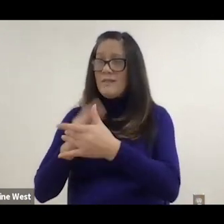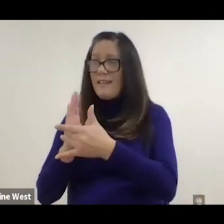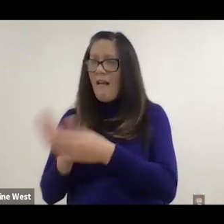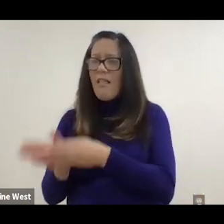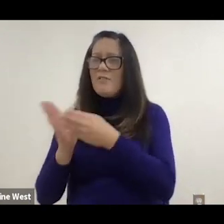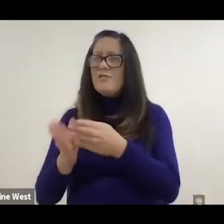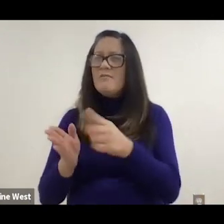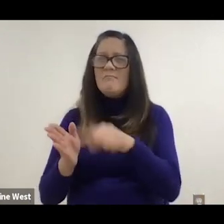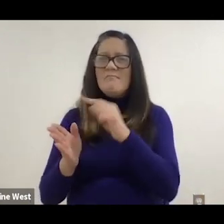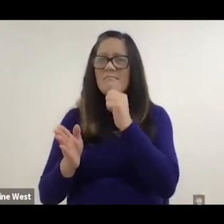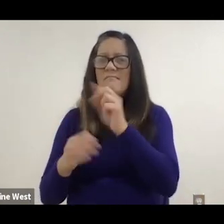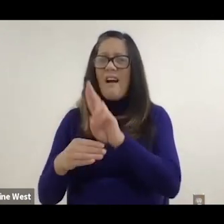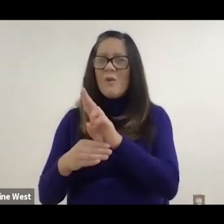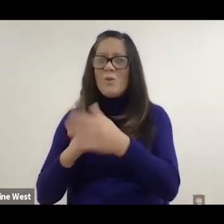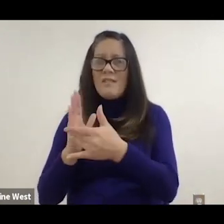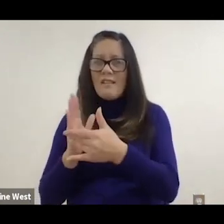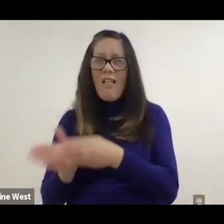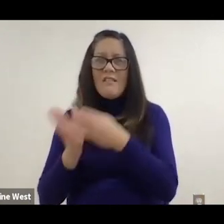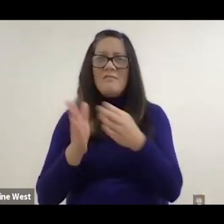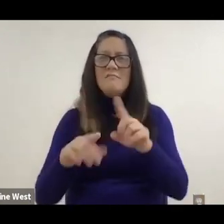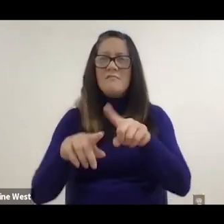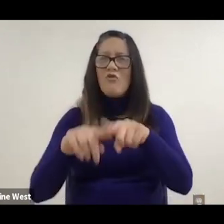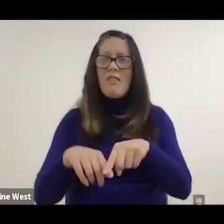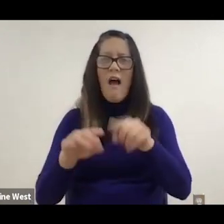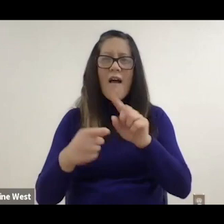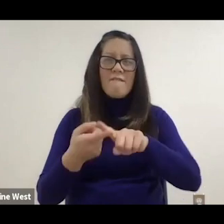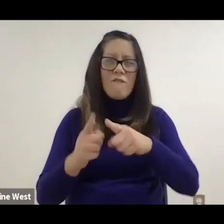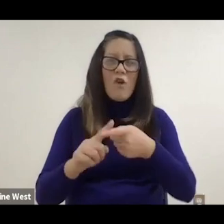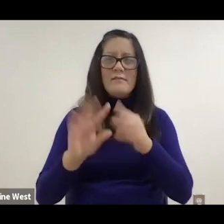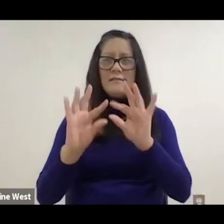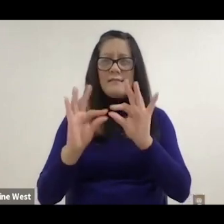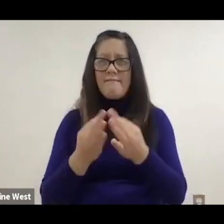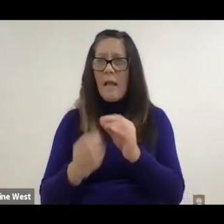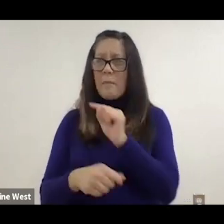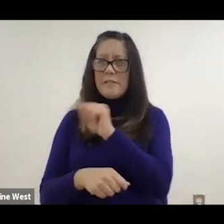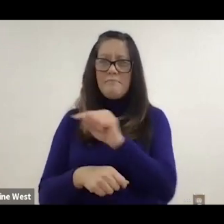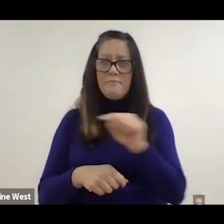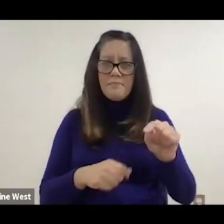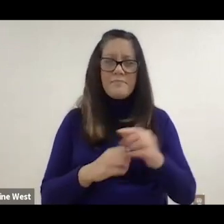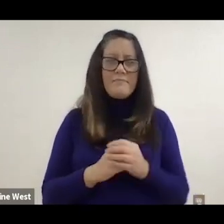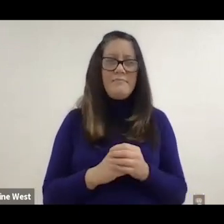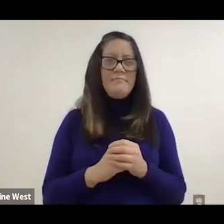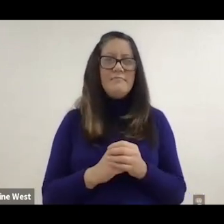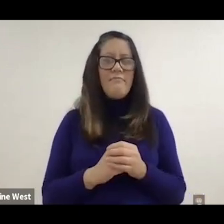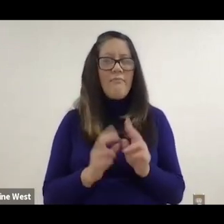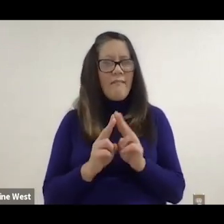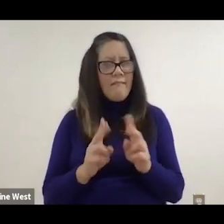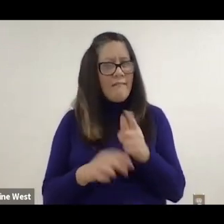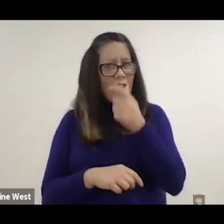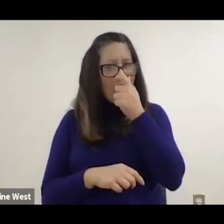that rely on friends and family. And you can see from this slide some of the description about it.